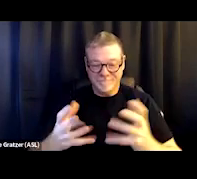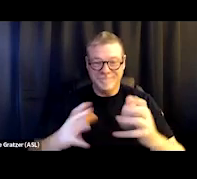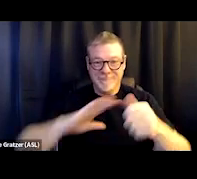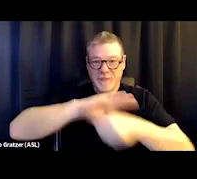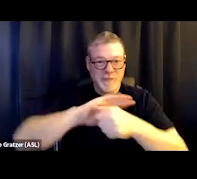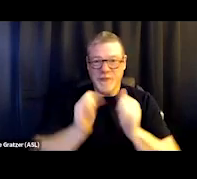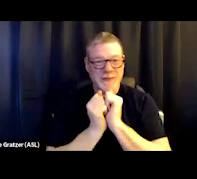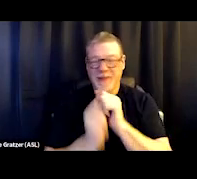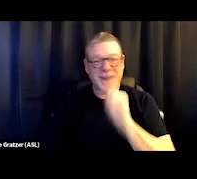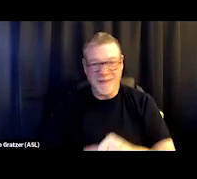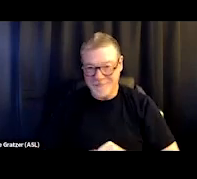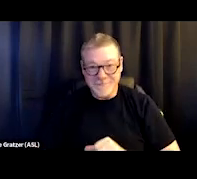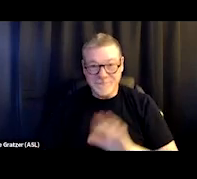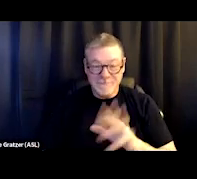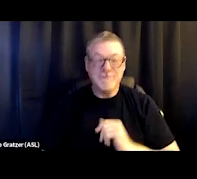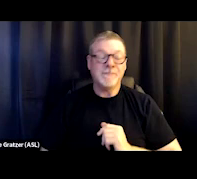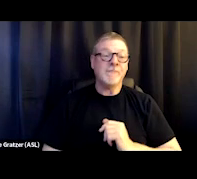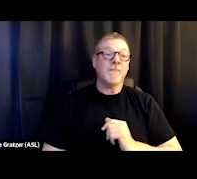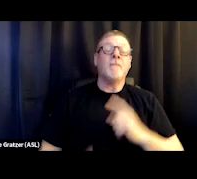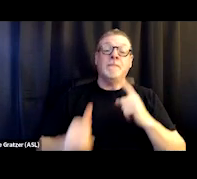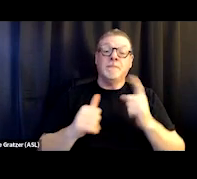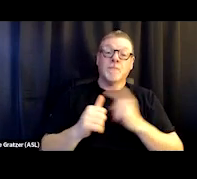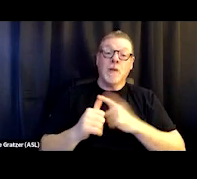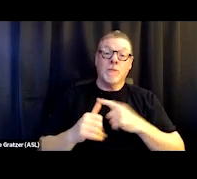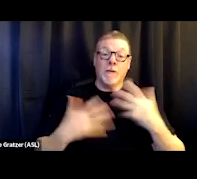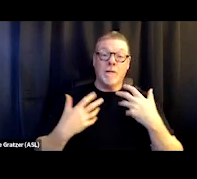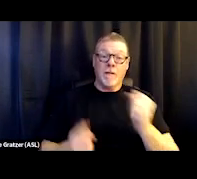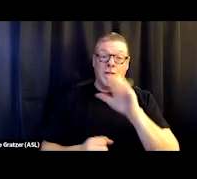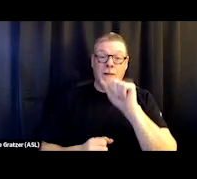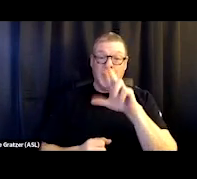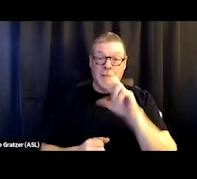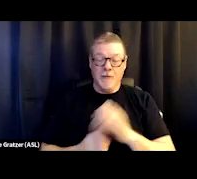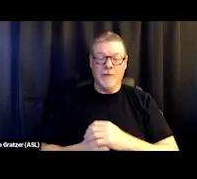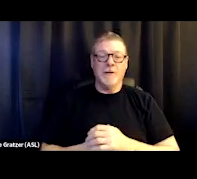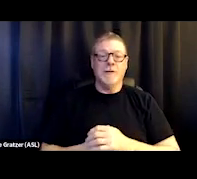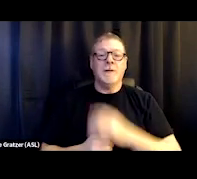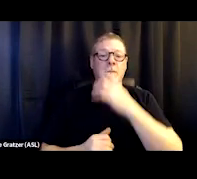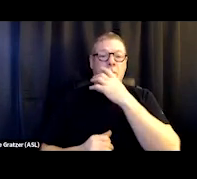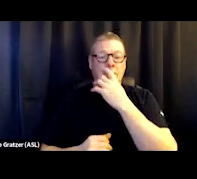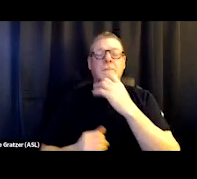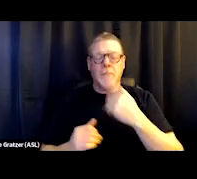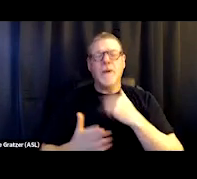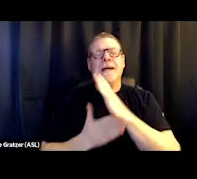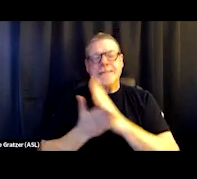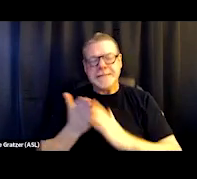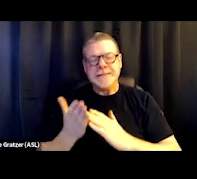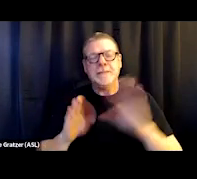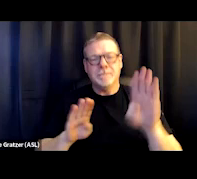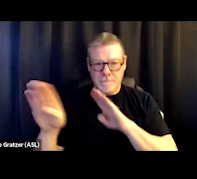So the primary healthcare... (clears throat) Excuse me. We do provide some behavioral health through that, the FQ,